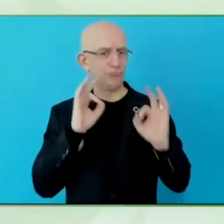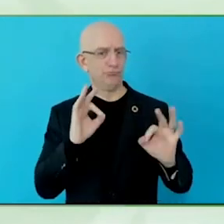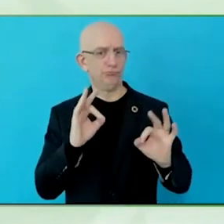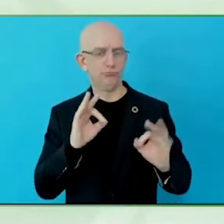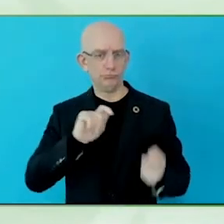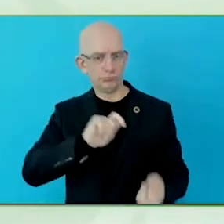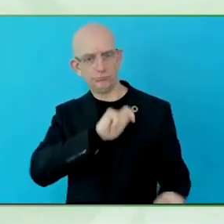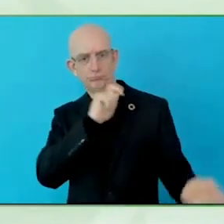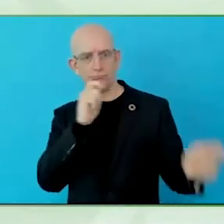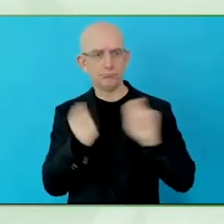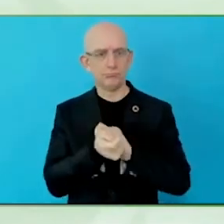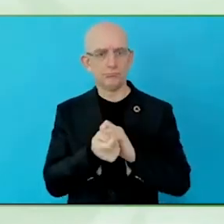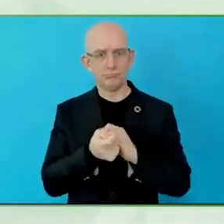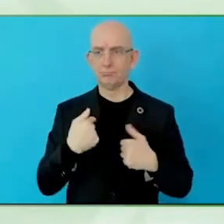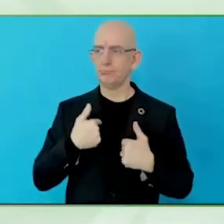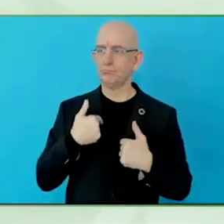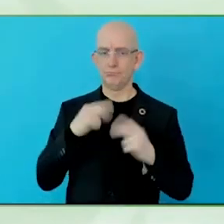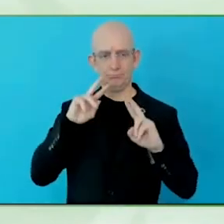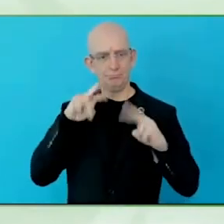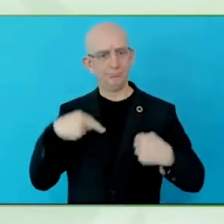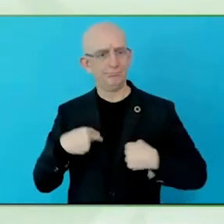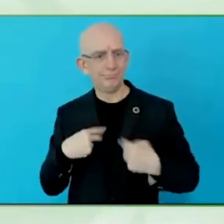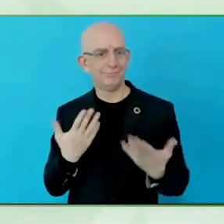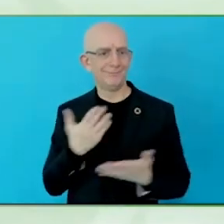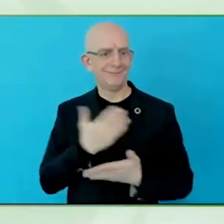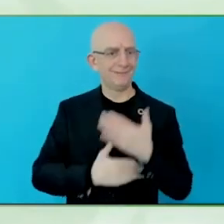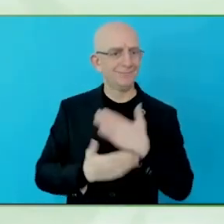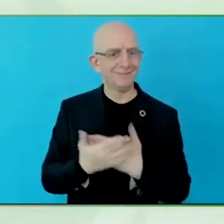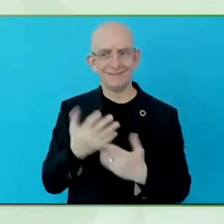disability leads to a sort of predetermined destination in life.